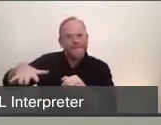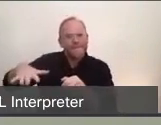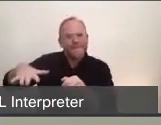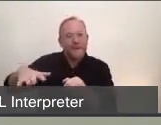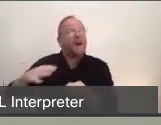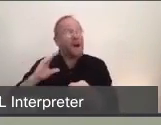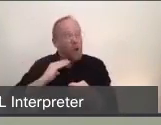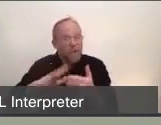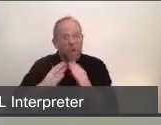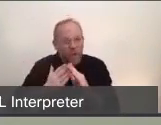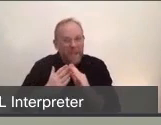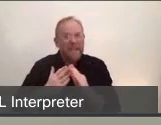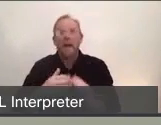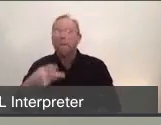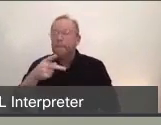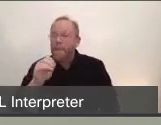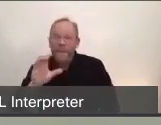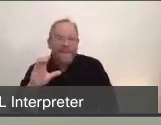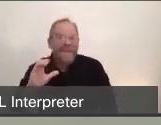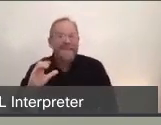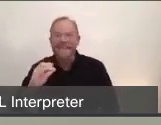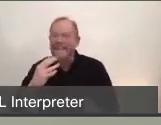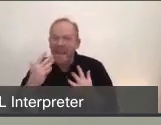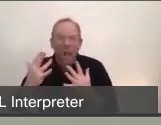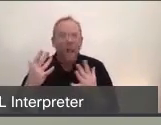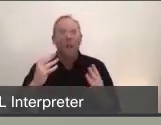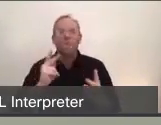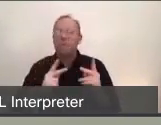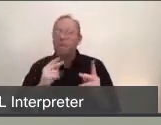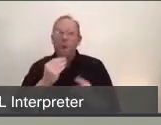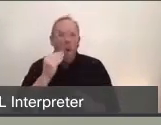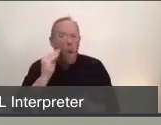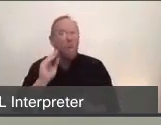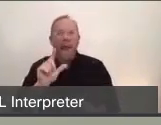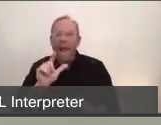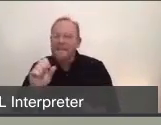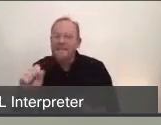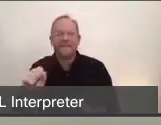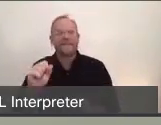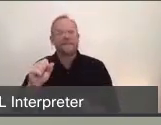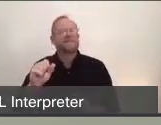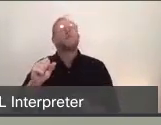low-income communities, persons experiencing homelessness, will be disproportionately affected by COVID-19